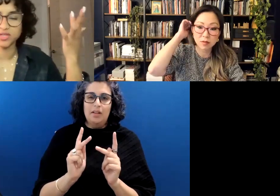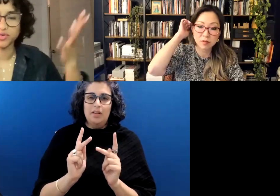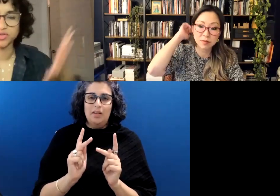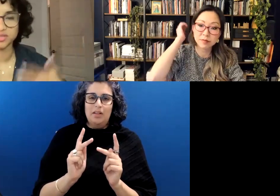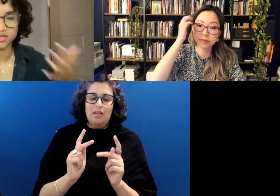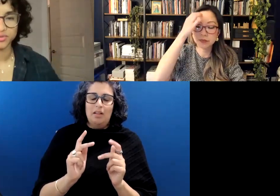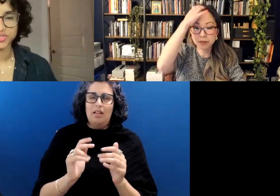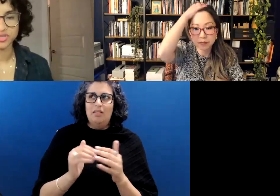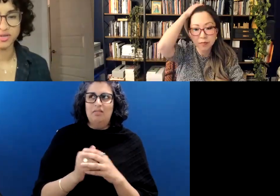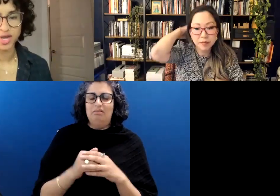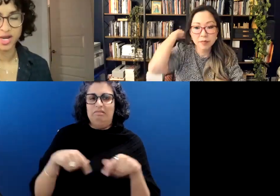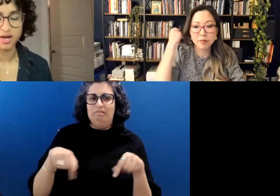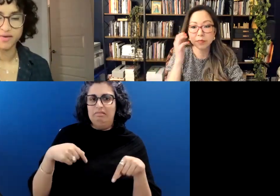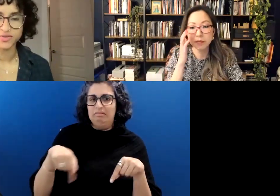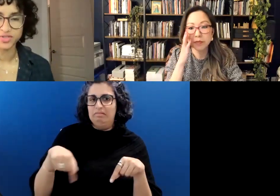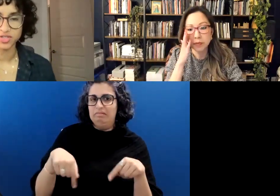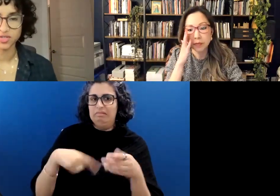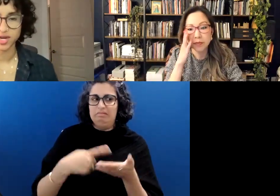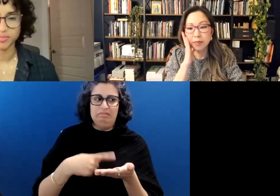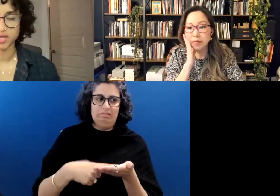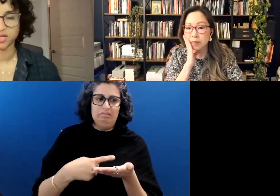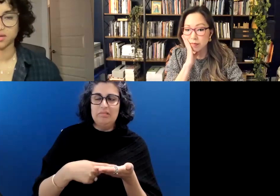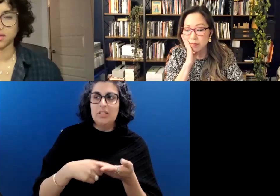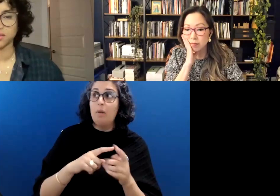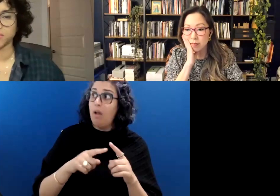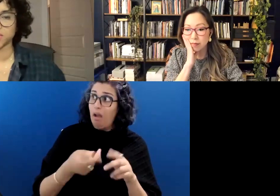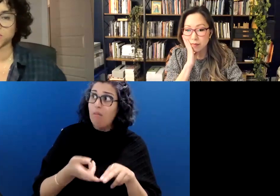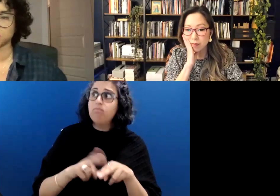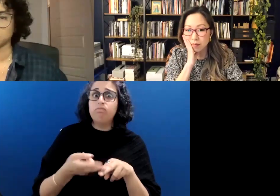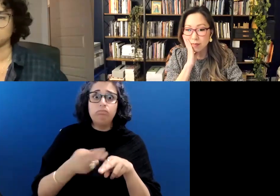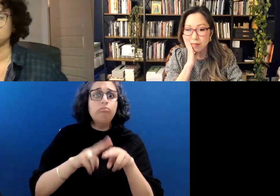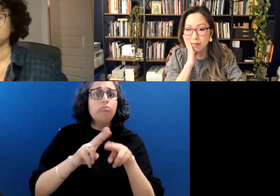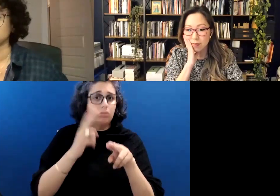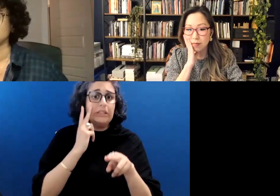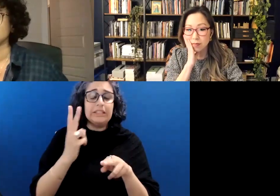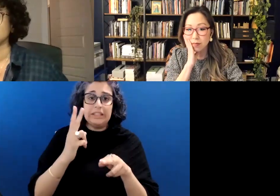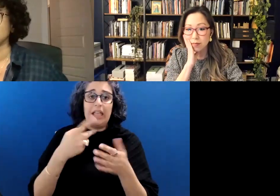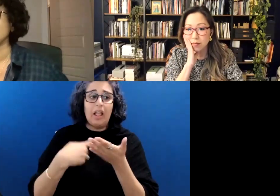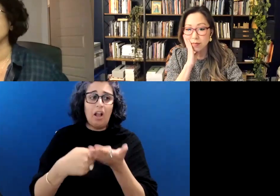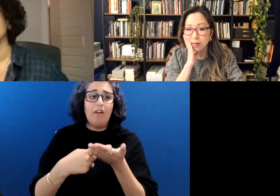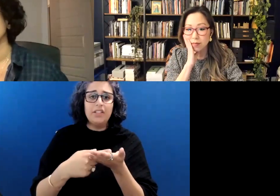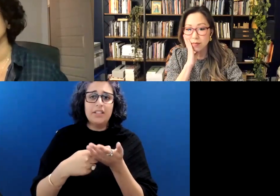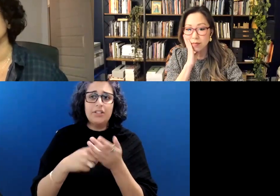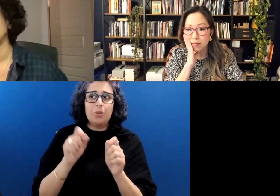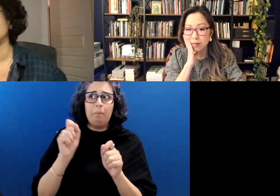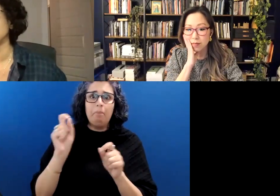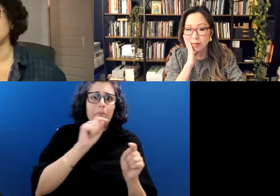But increasingly, we're seeing that conversation happening in the mainstream, and also I feel